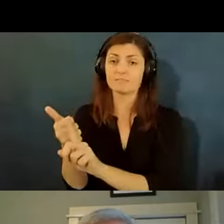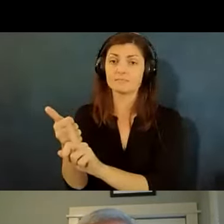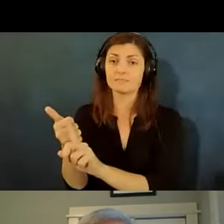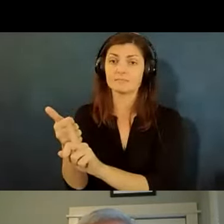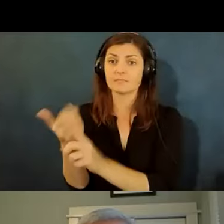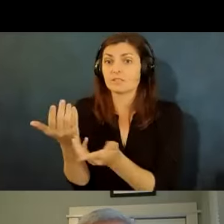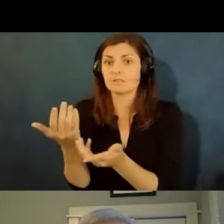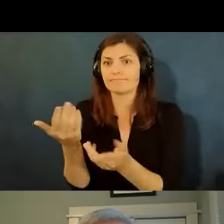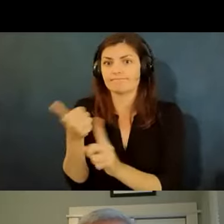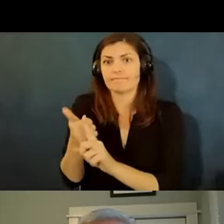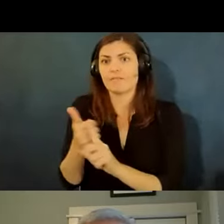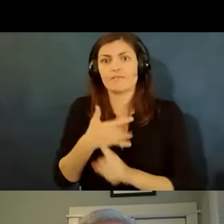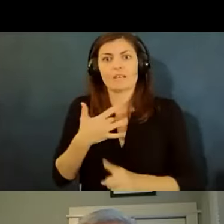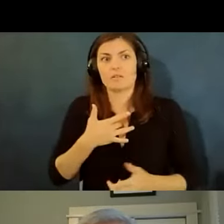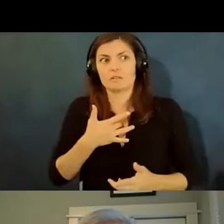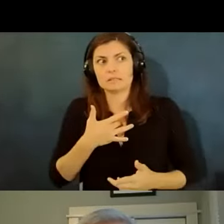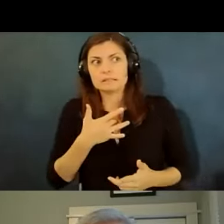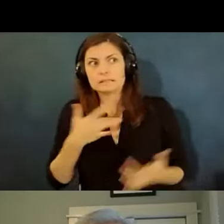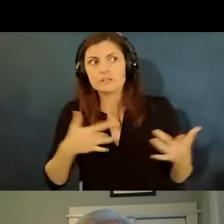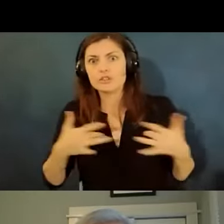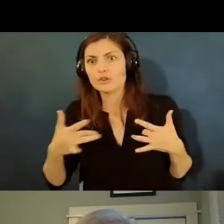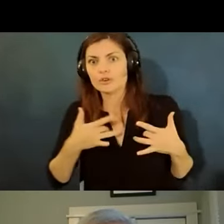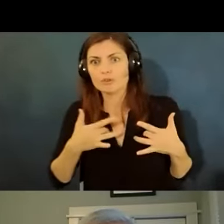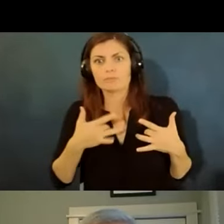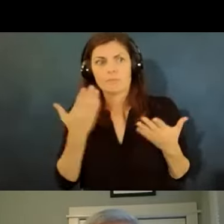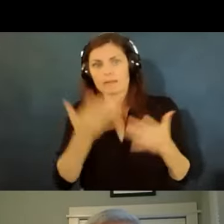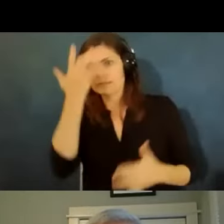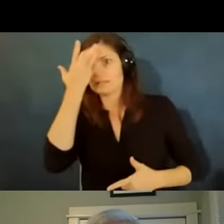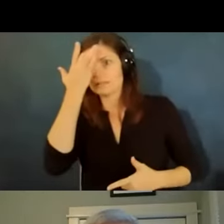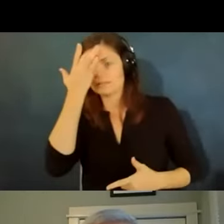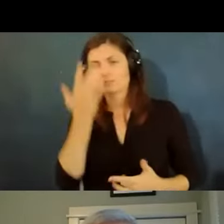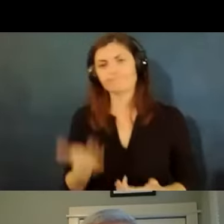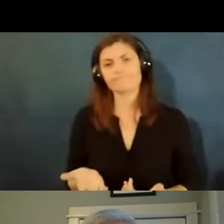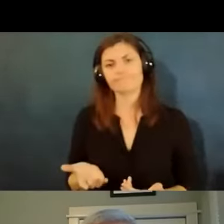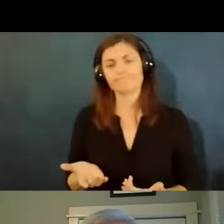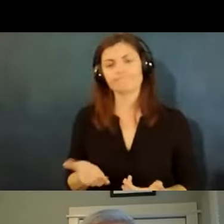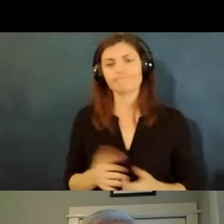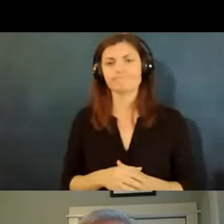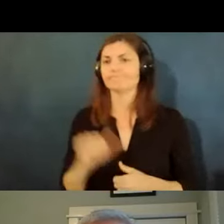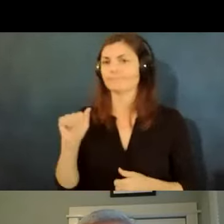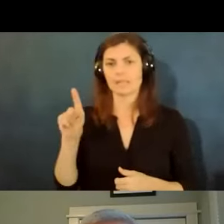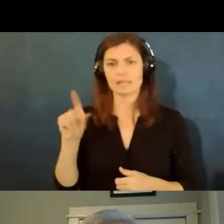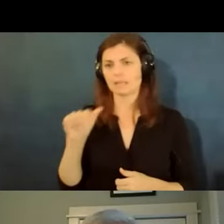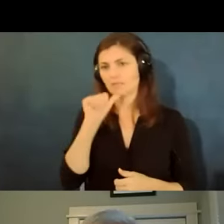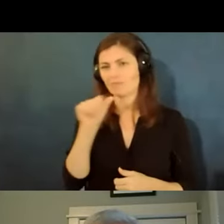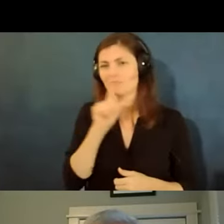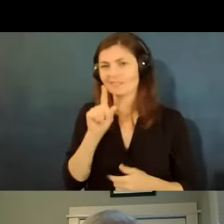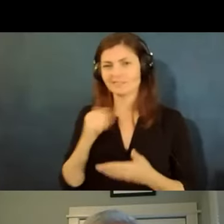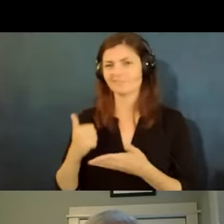they're just worried about getting one or getting an illness the ada doesn't really help there